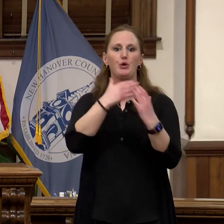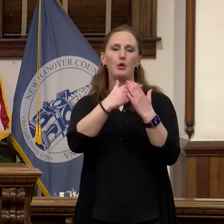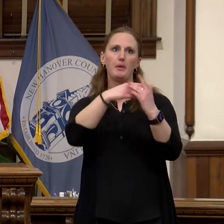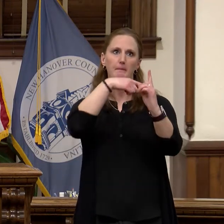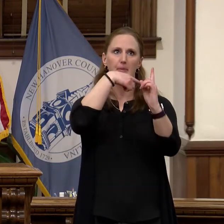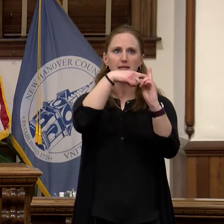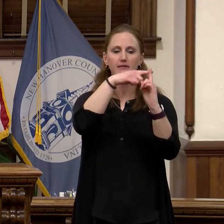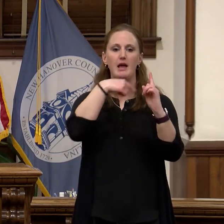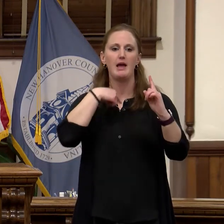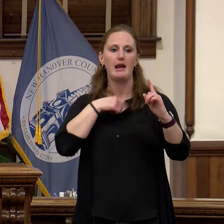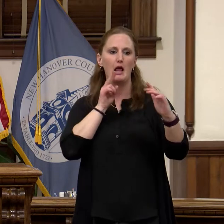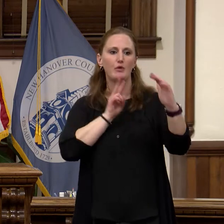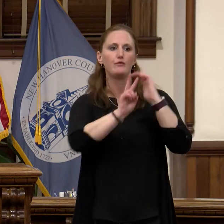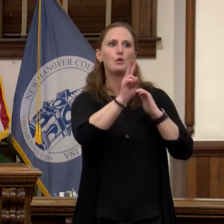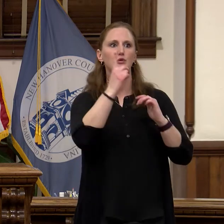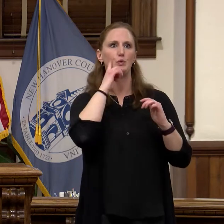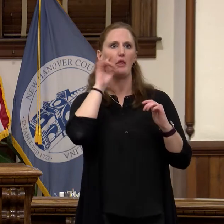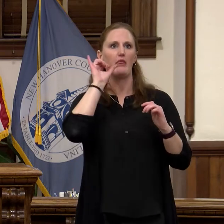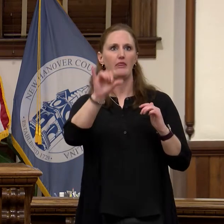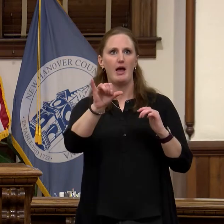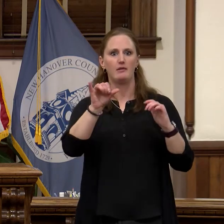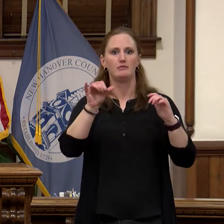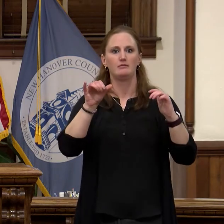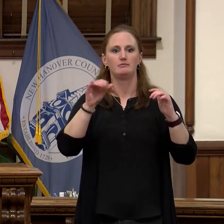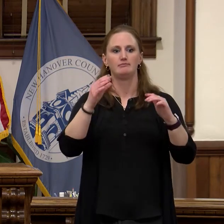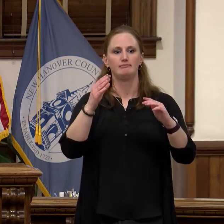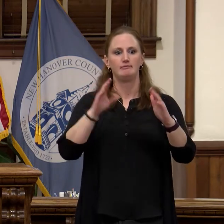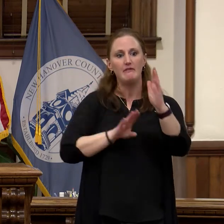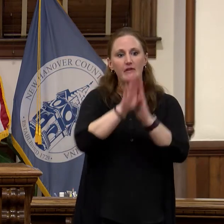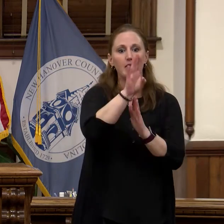possibilities that the redevelopment will bring. But speaking of redevelopment,